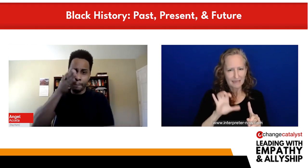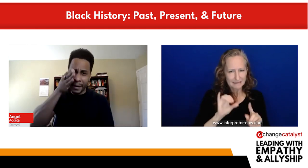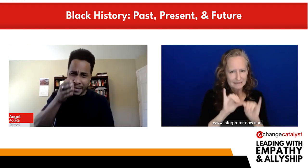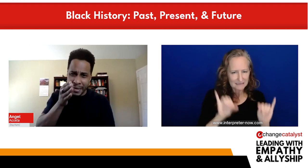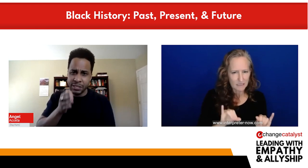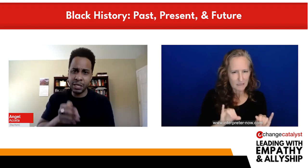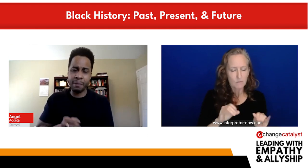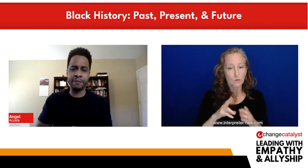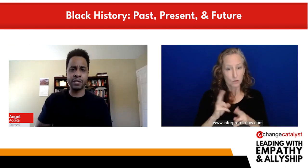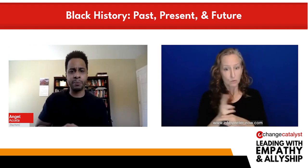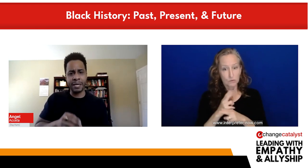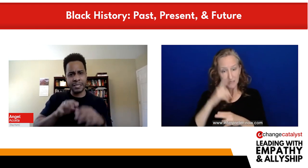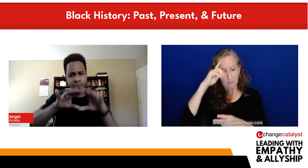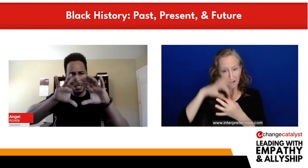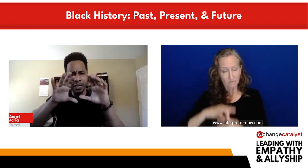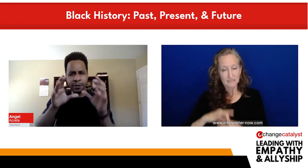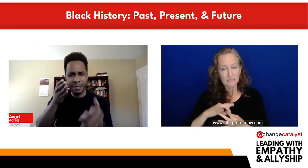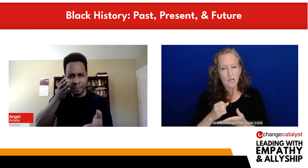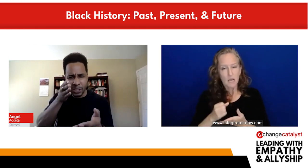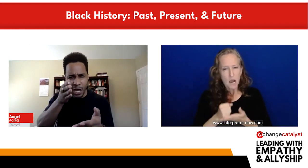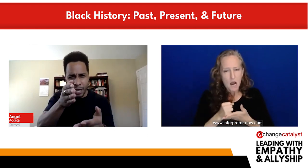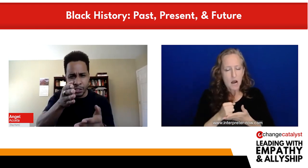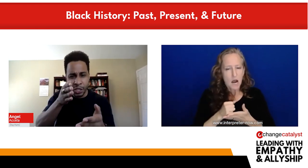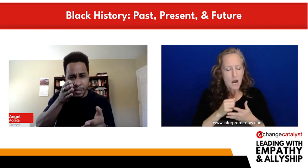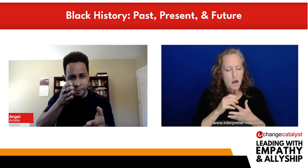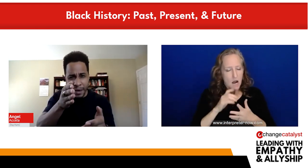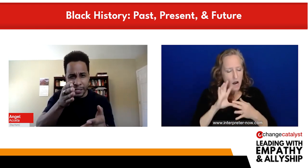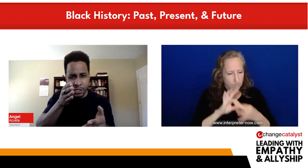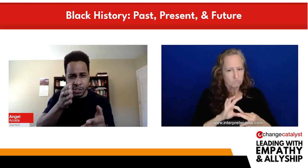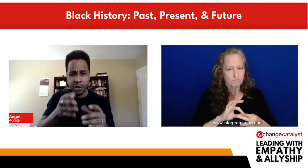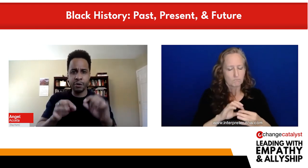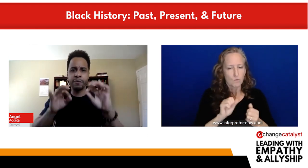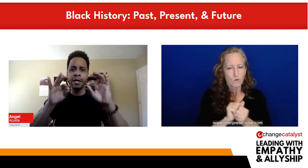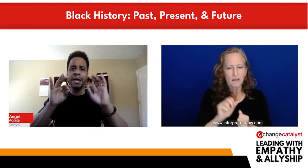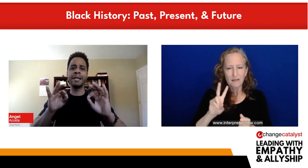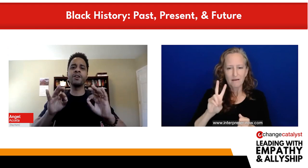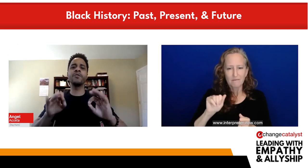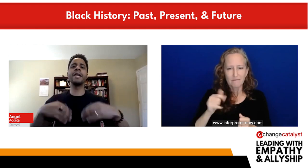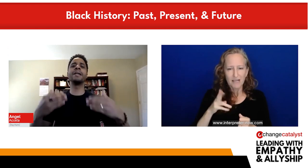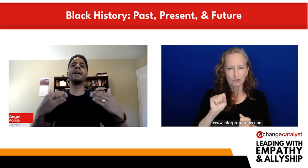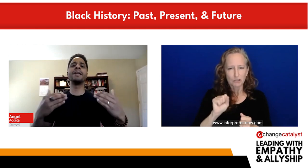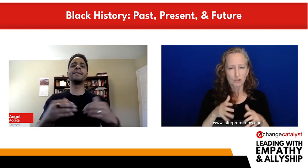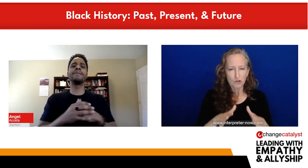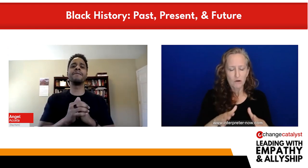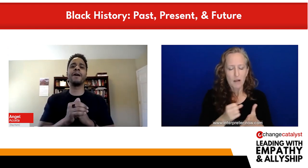by engaging in mindfulness practices, we literally massage the vagus nerve, and create and intensify